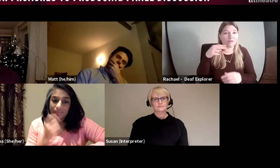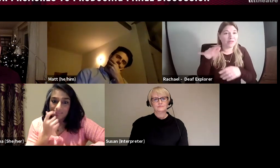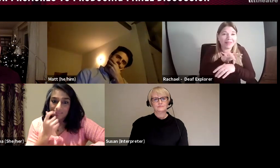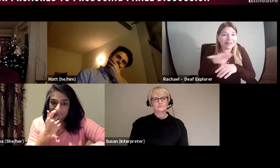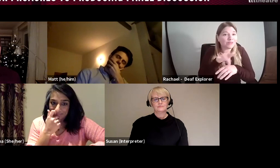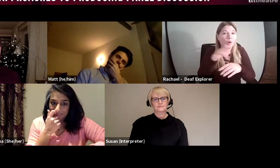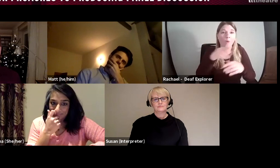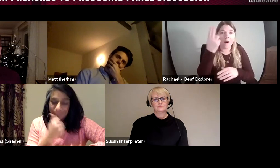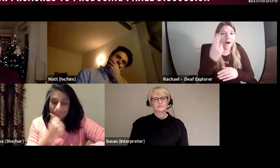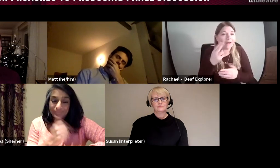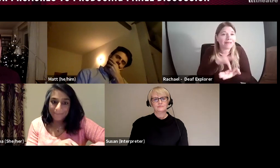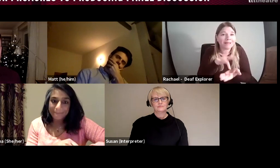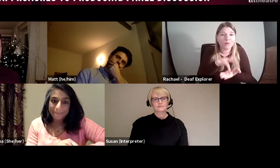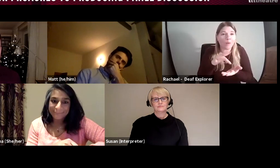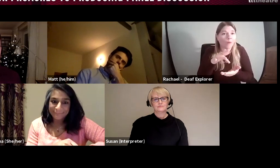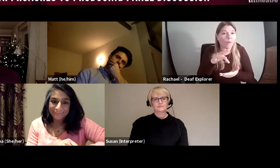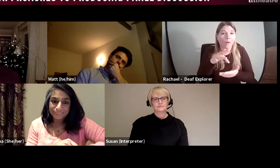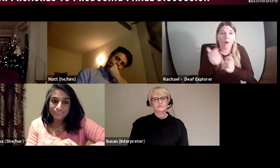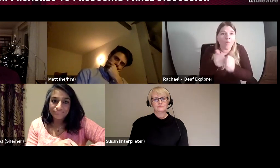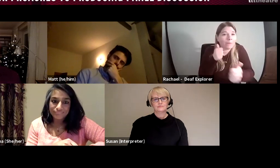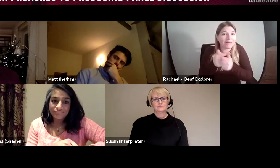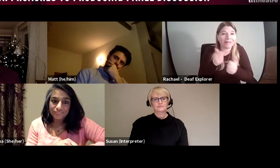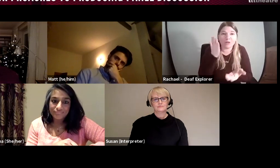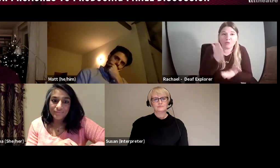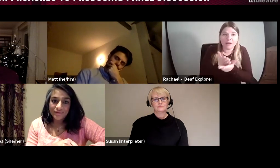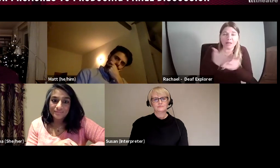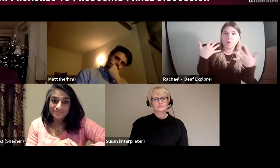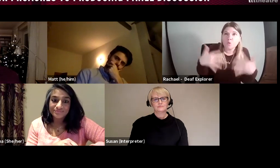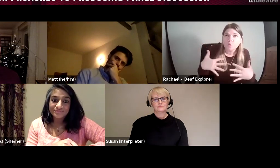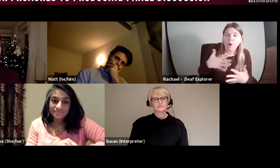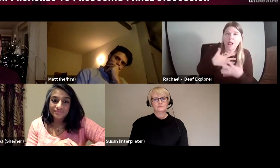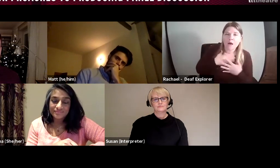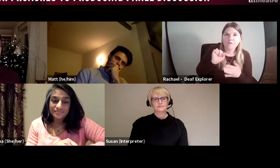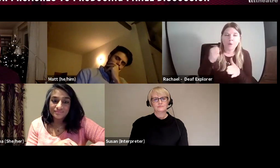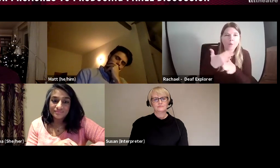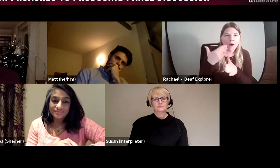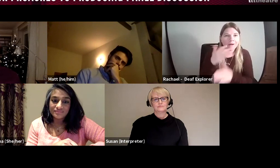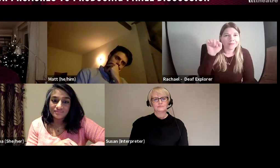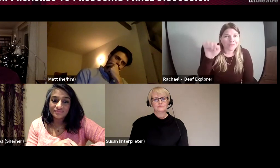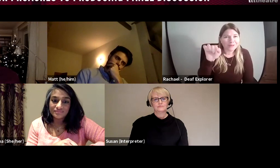about being confident, knocking on those doors of Theatre companies, arts centres, people you